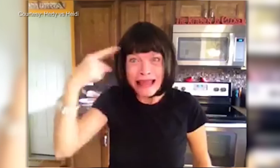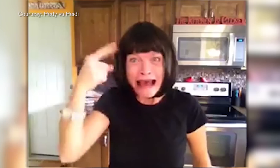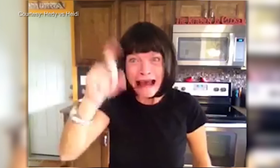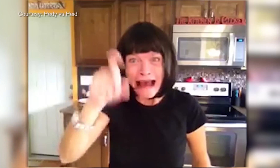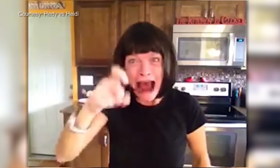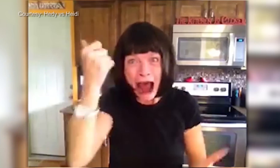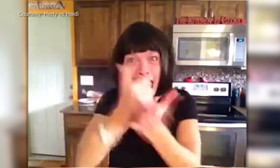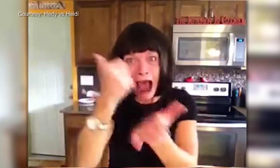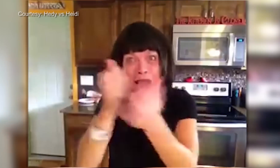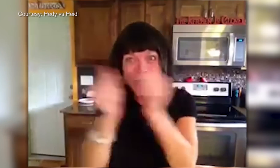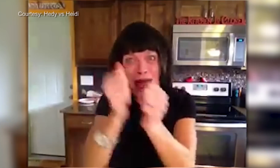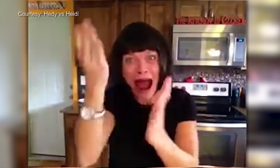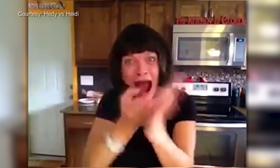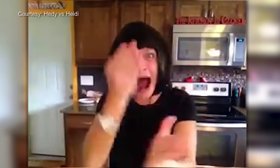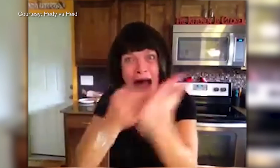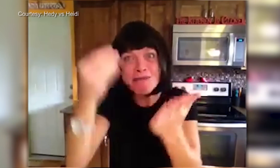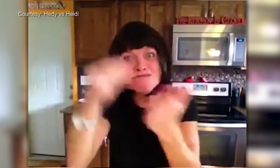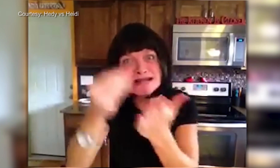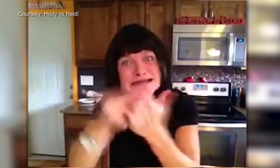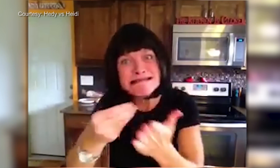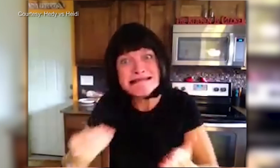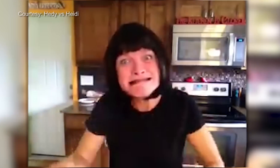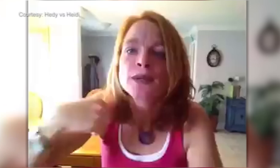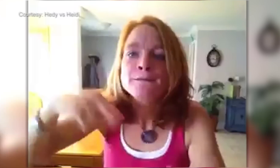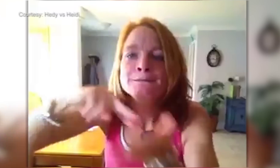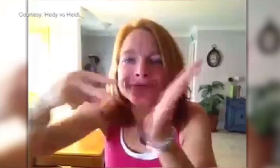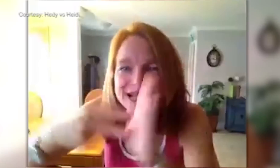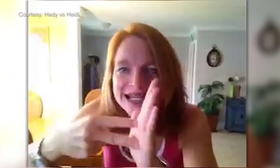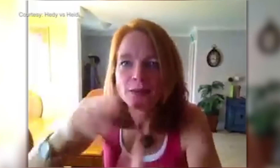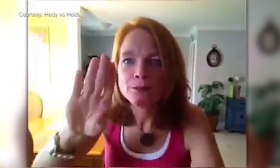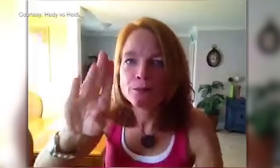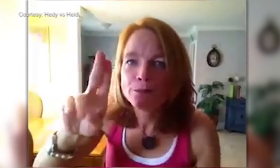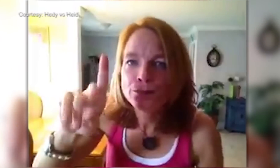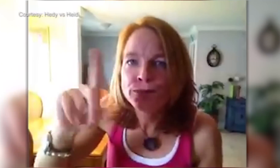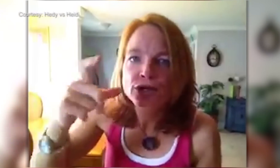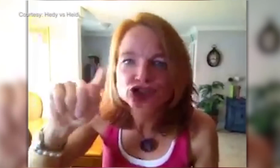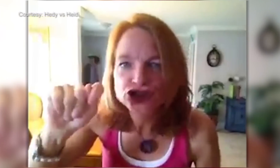I thought you needed help cuttin money! I meant the budget!!!